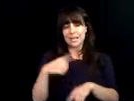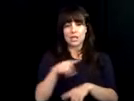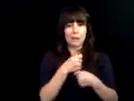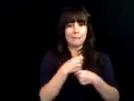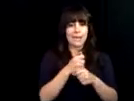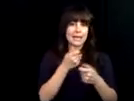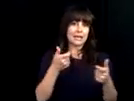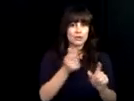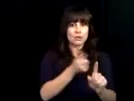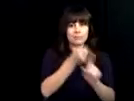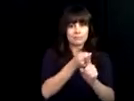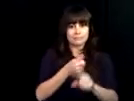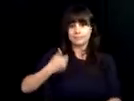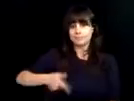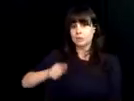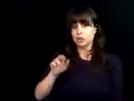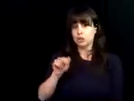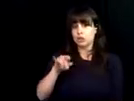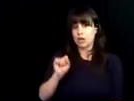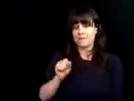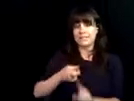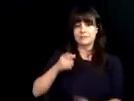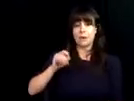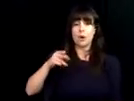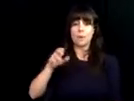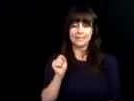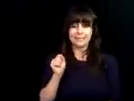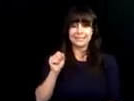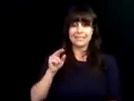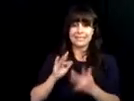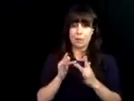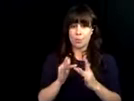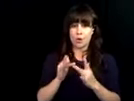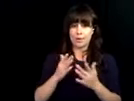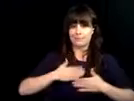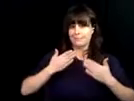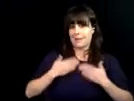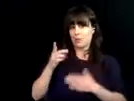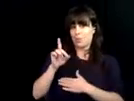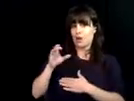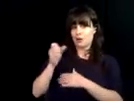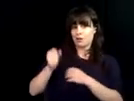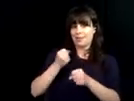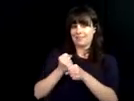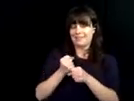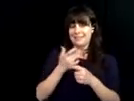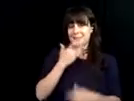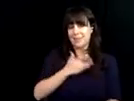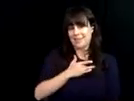congratulate dbvi on it's 100 year celebration.